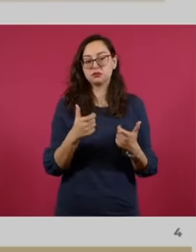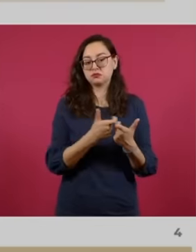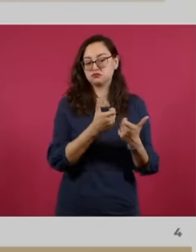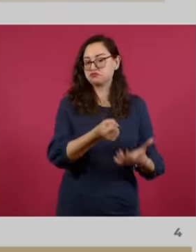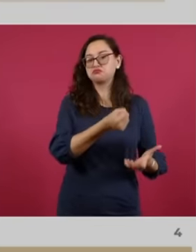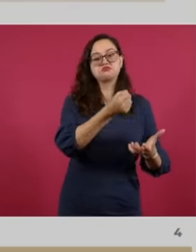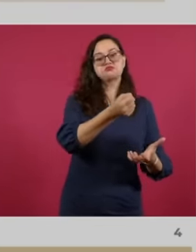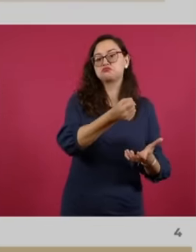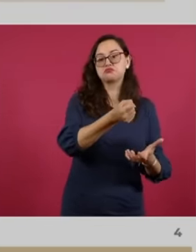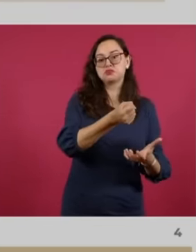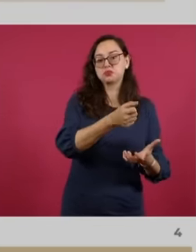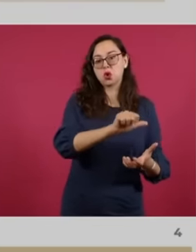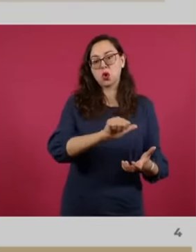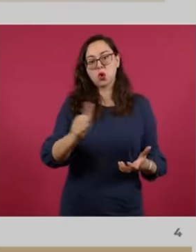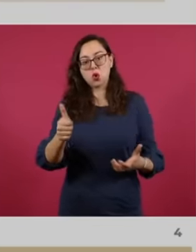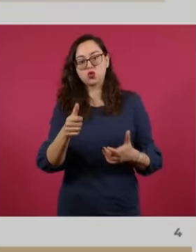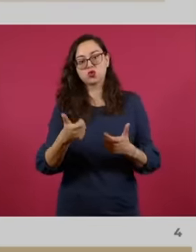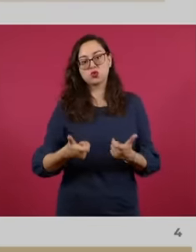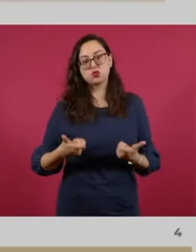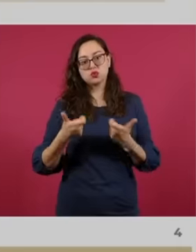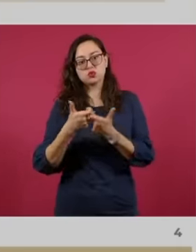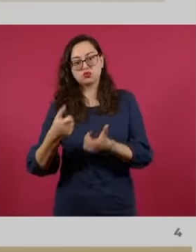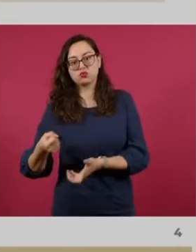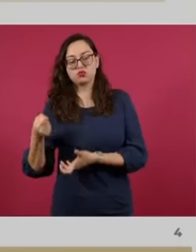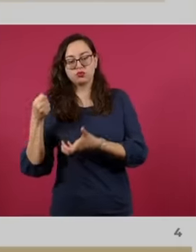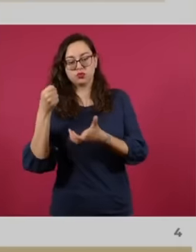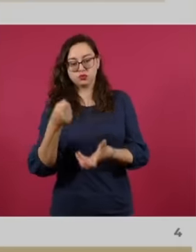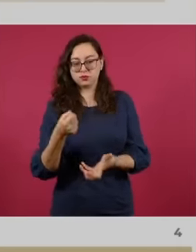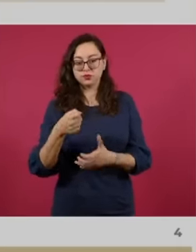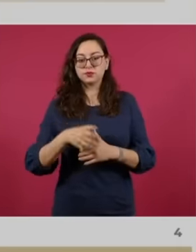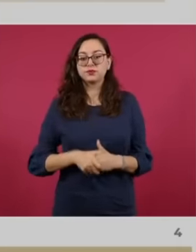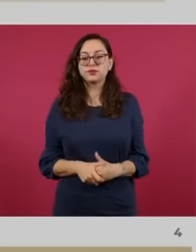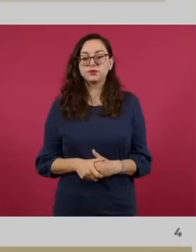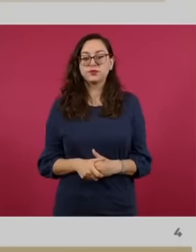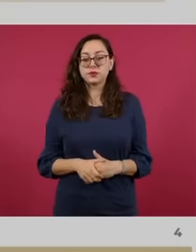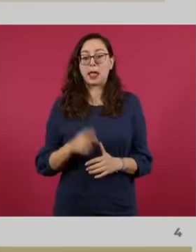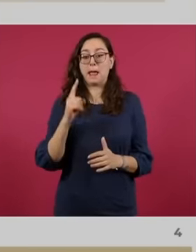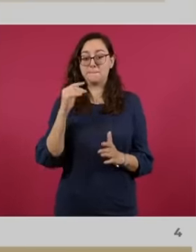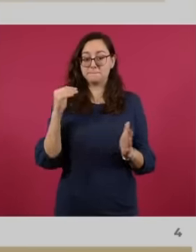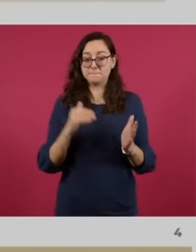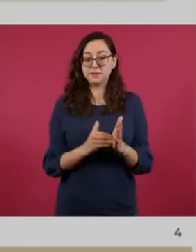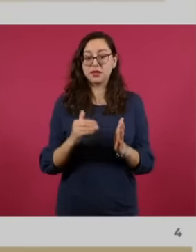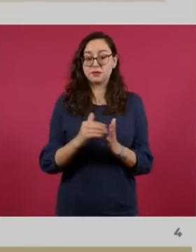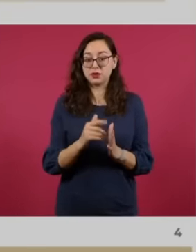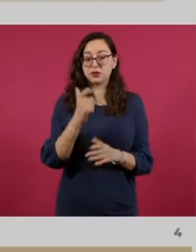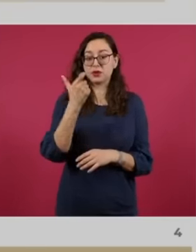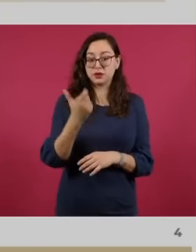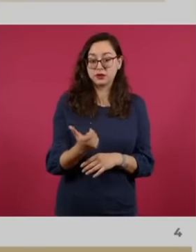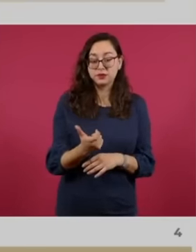approval of the members of the technical committee of the 1,000 million of pesos from the trust